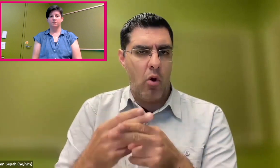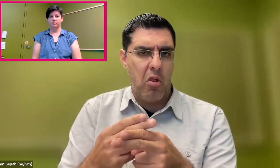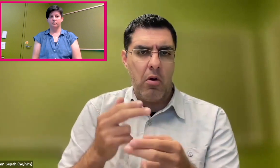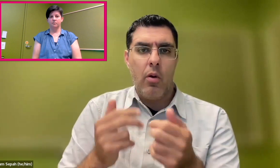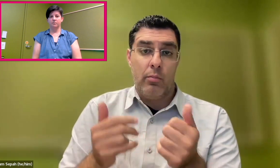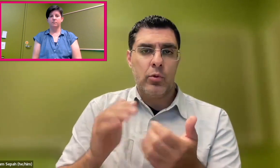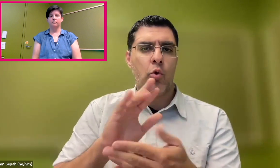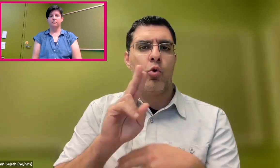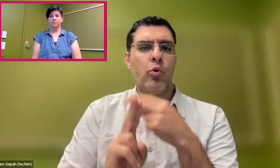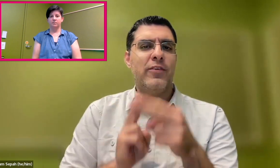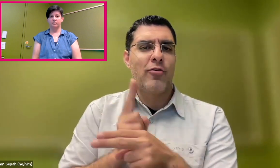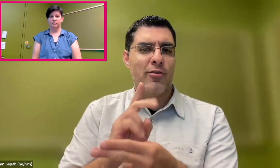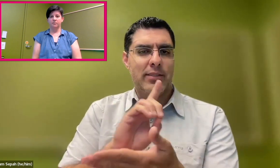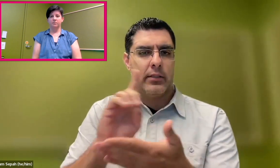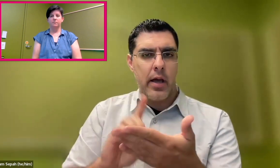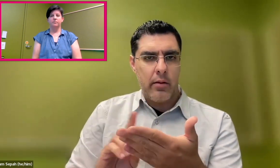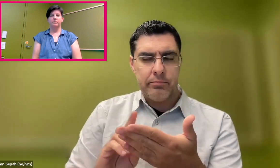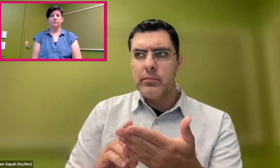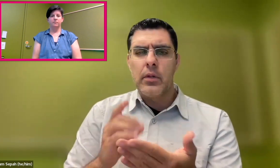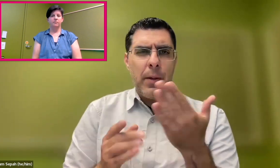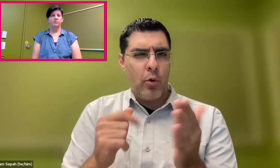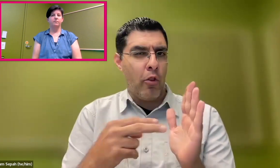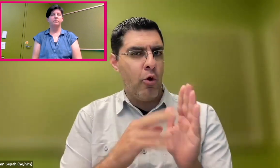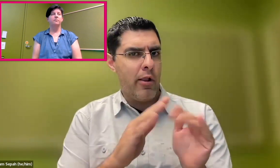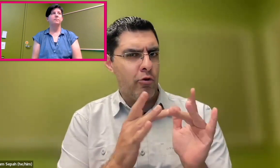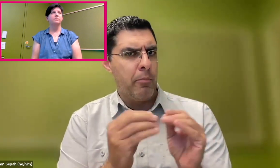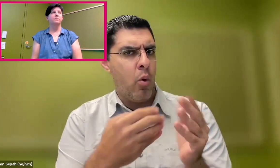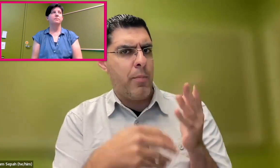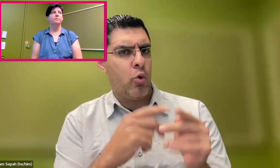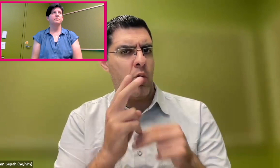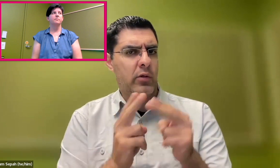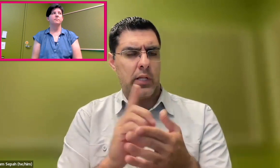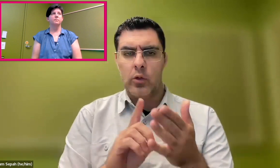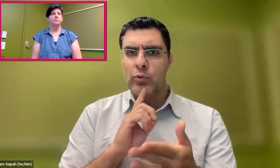and that it become a universal standard, universal design.